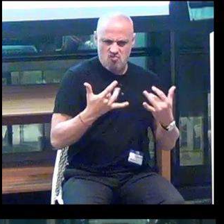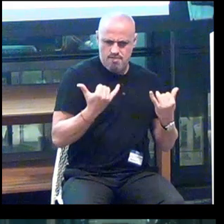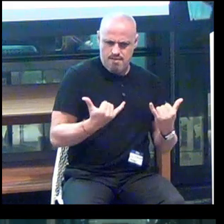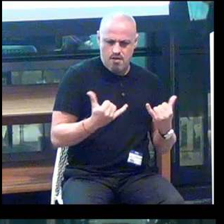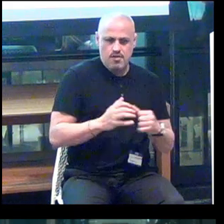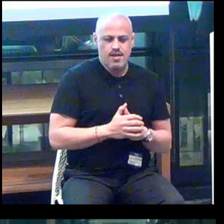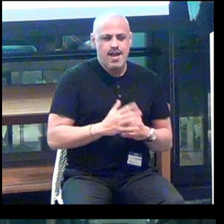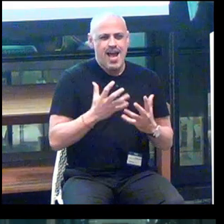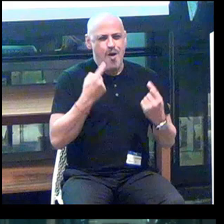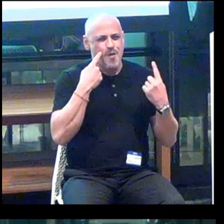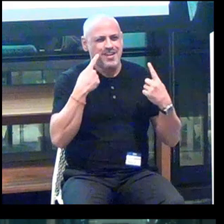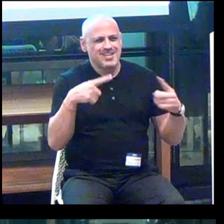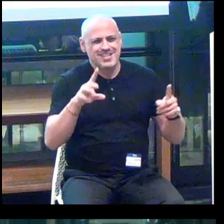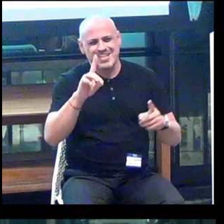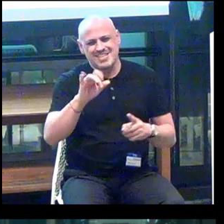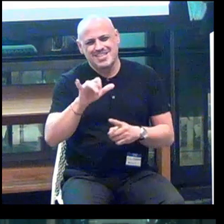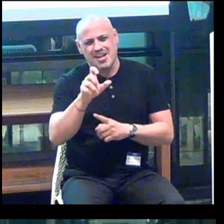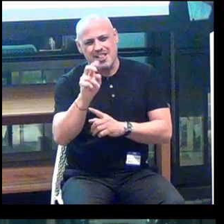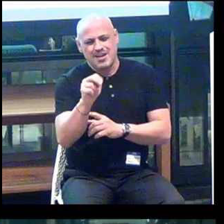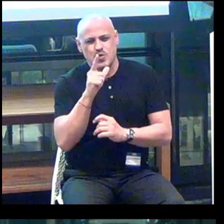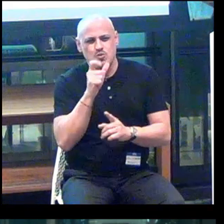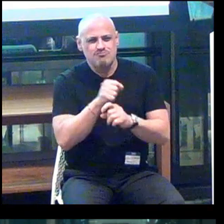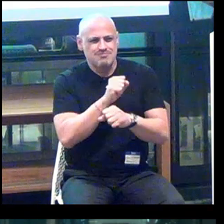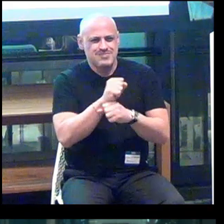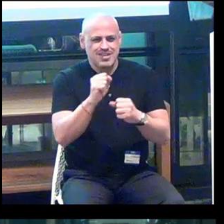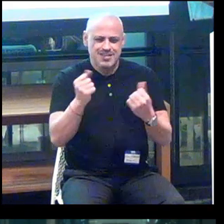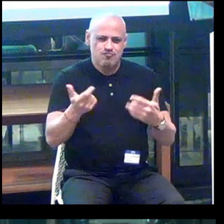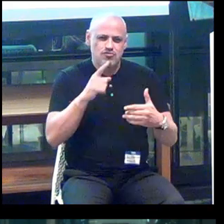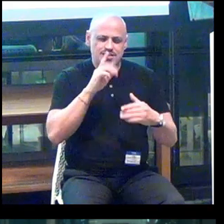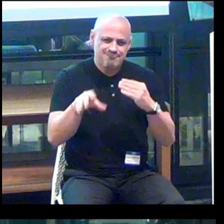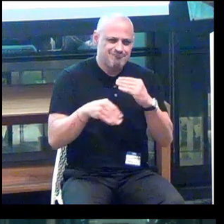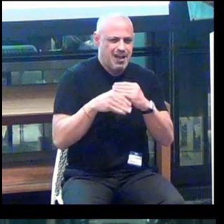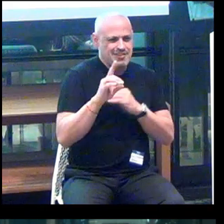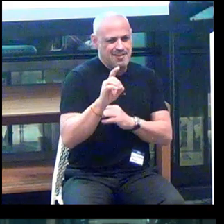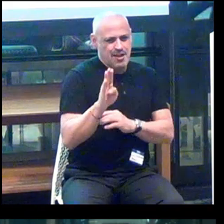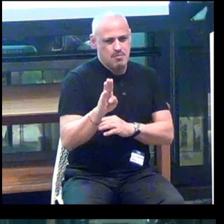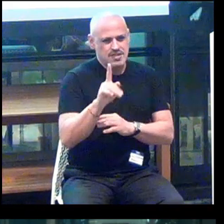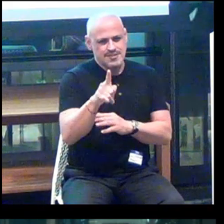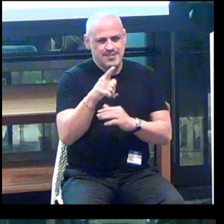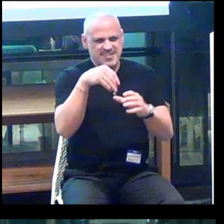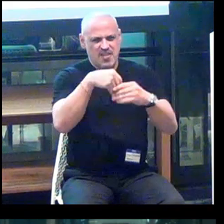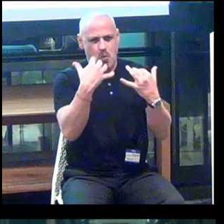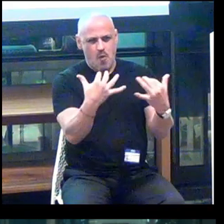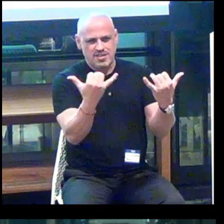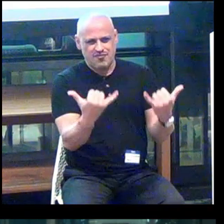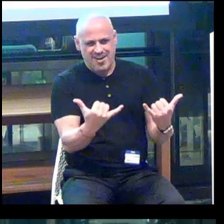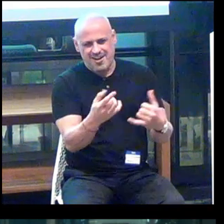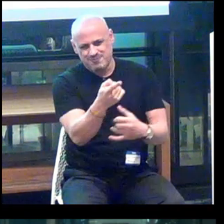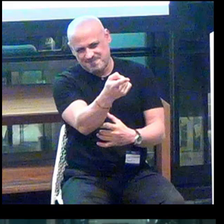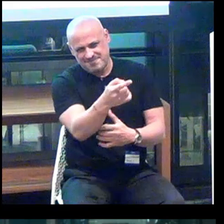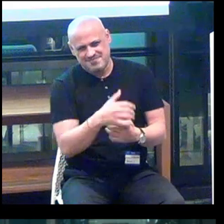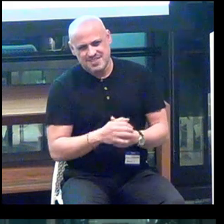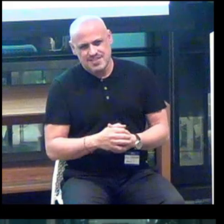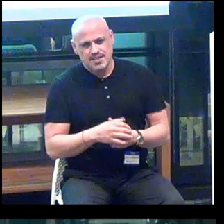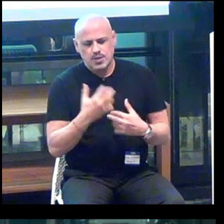I want to shout out to Dylan, who really put the meat on the database. He's in the audience right now. And that was a tough job.